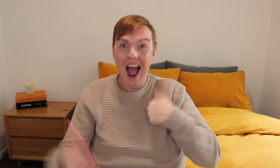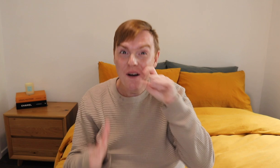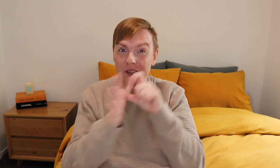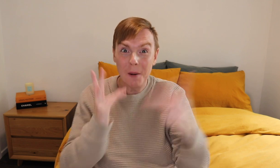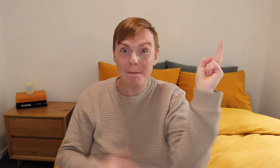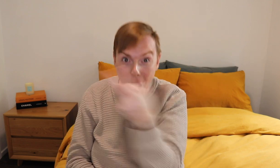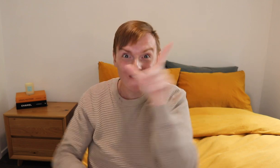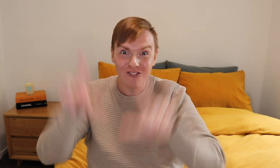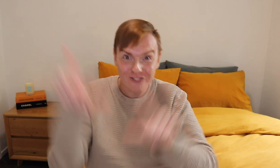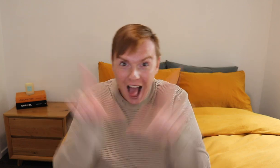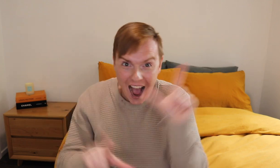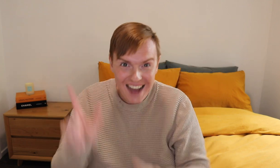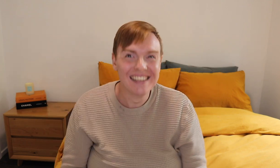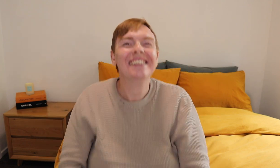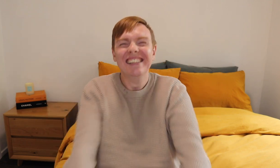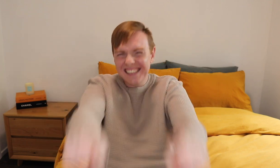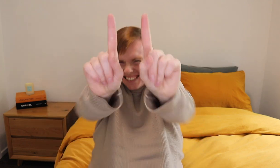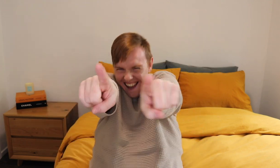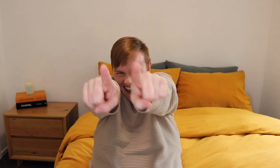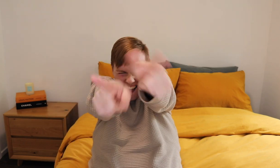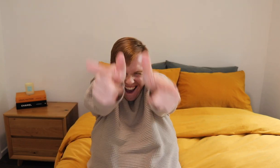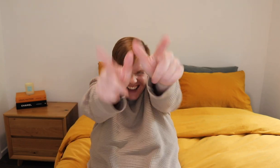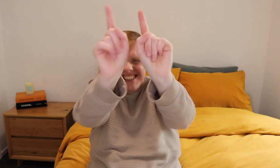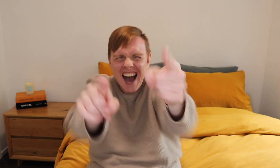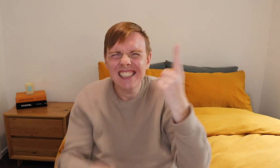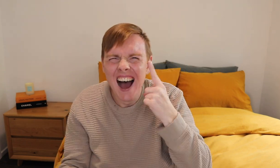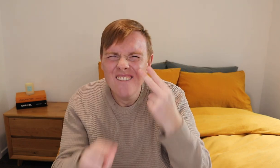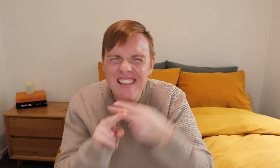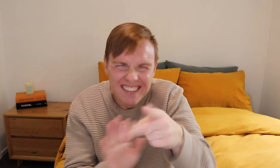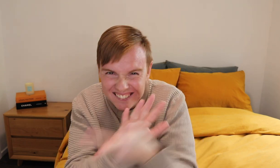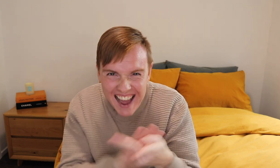I will do both vlogs. Stay tuned for that!